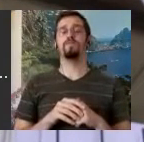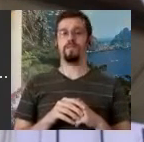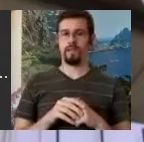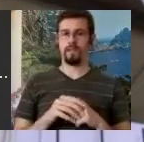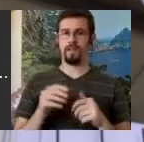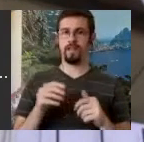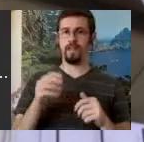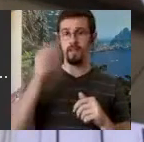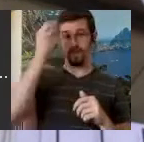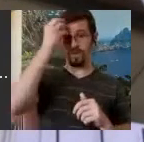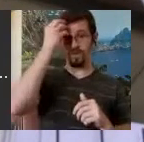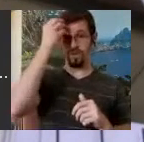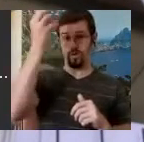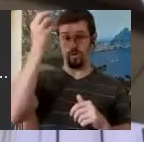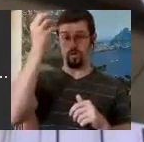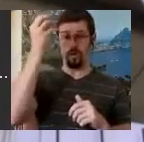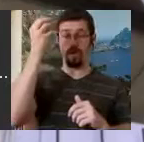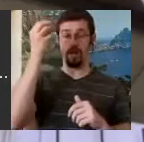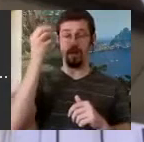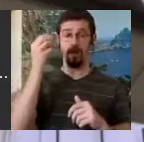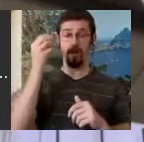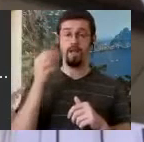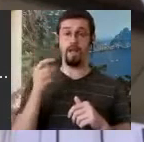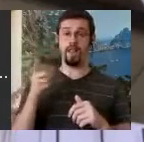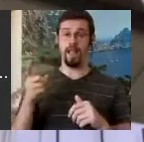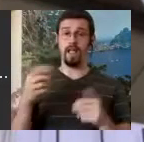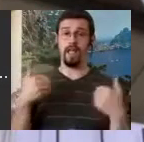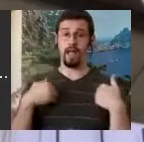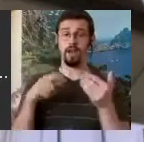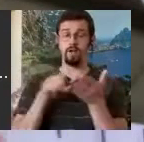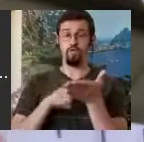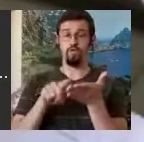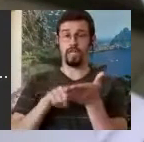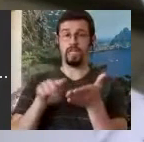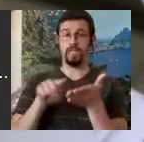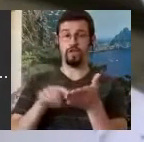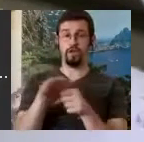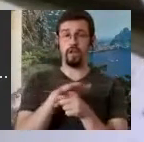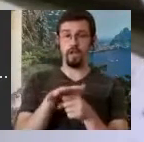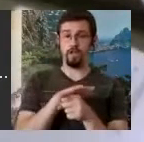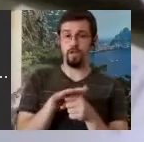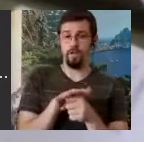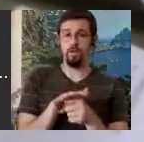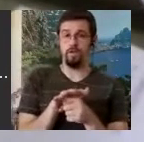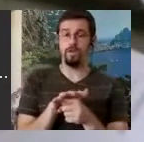research area there for "KC" as they call it, the "Kommunikation Center" and